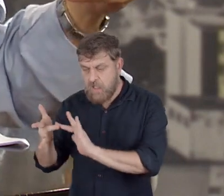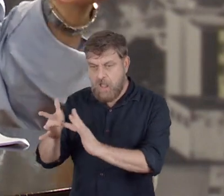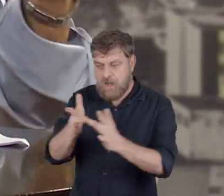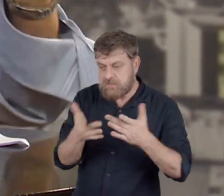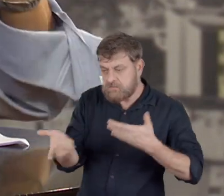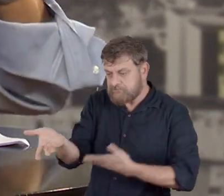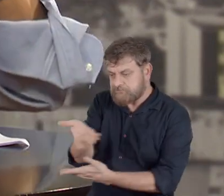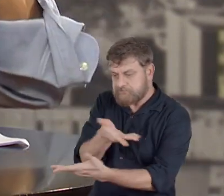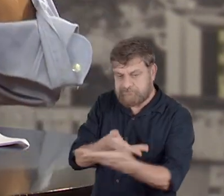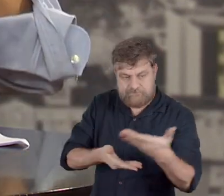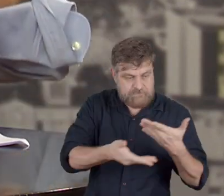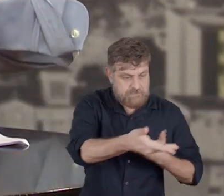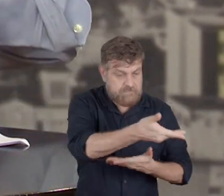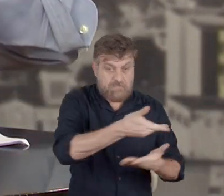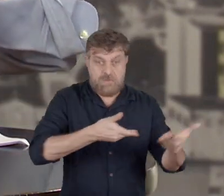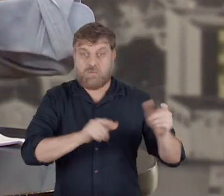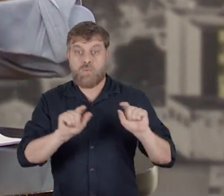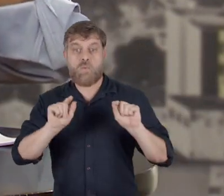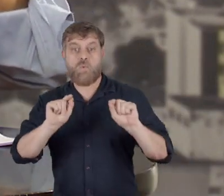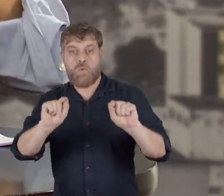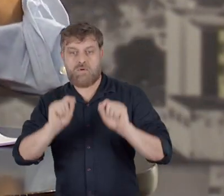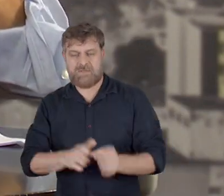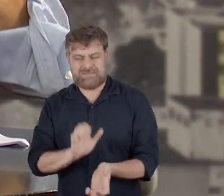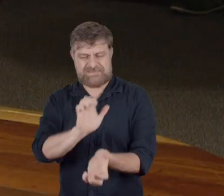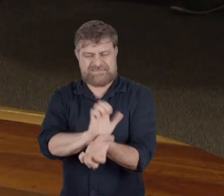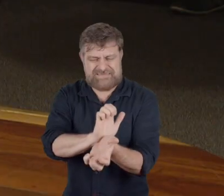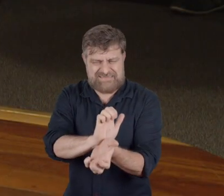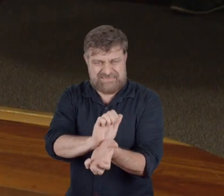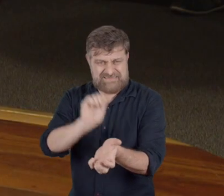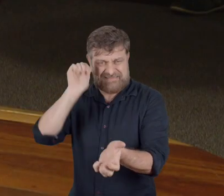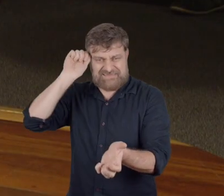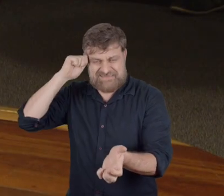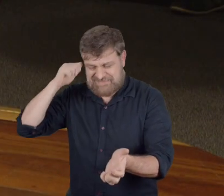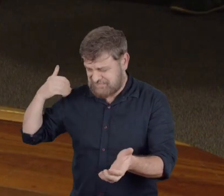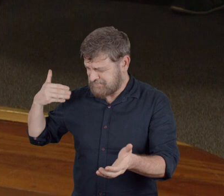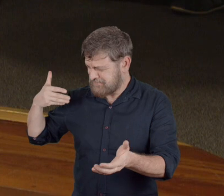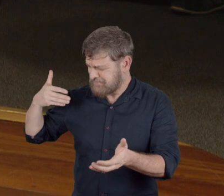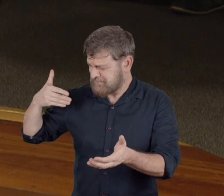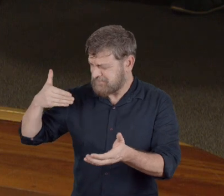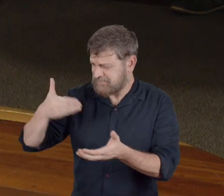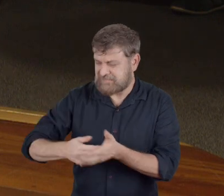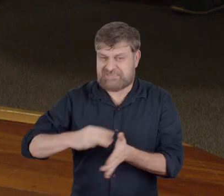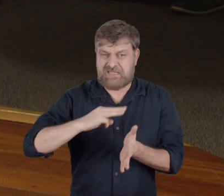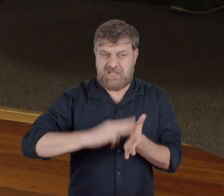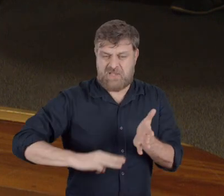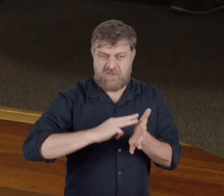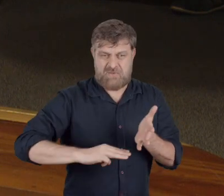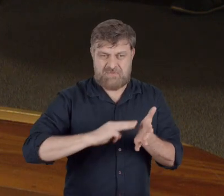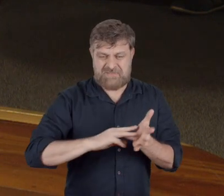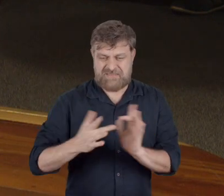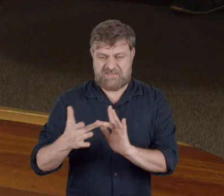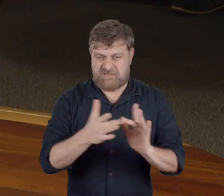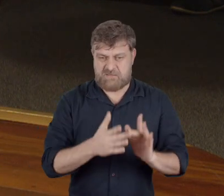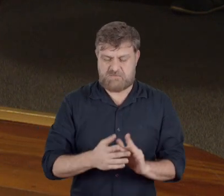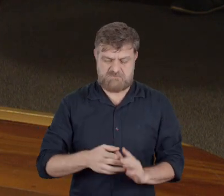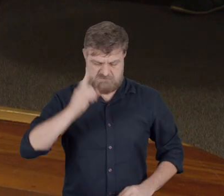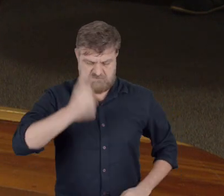that slavery is the model of power relations in Brazil.